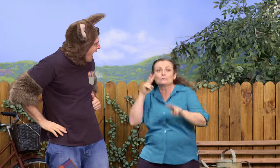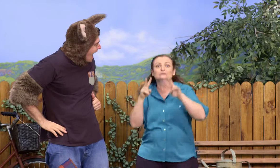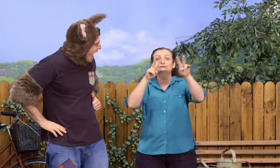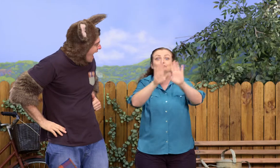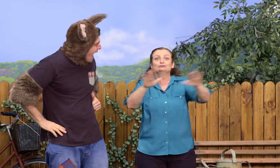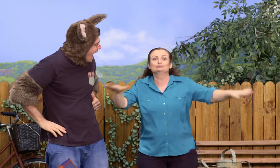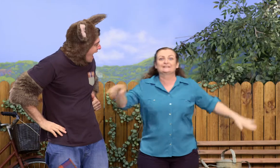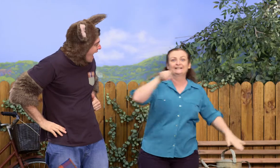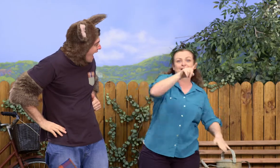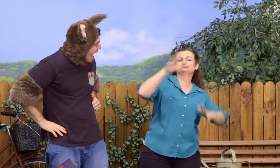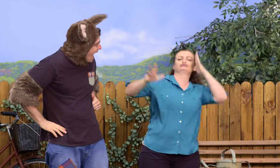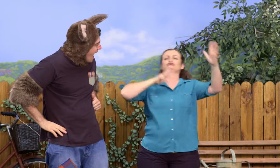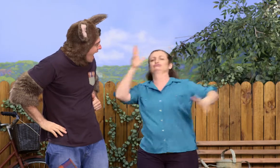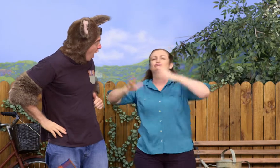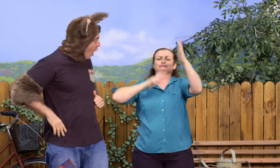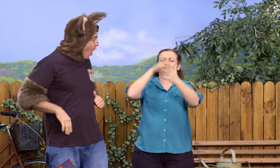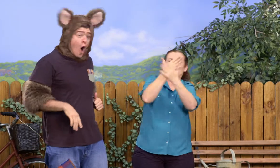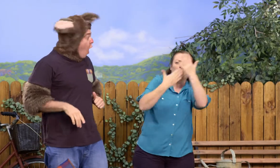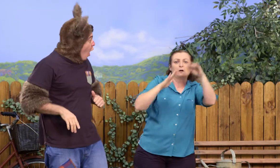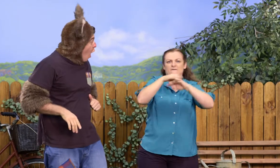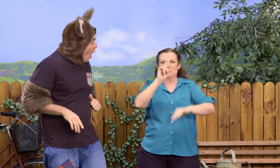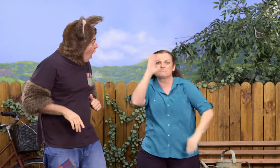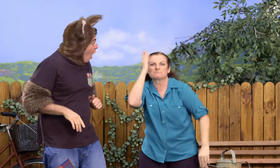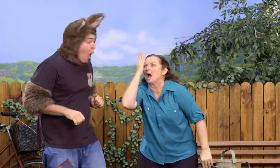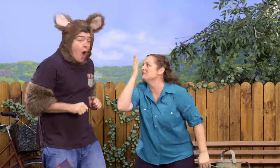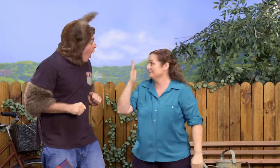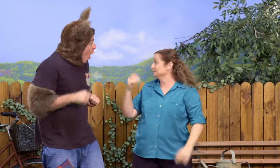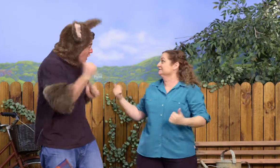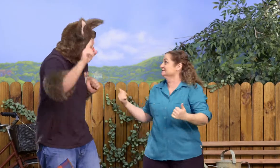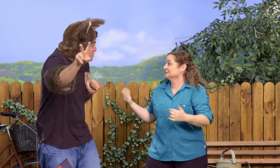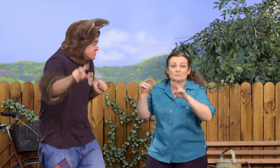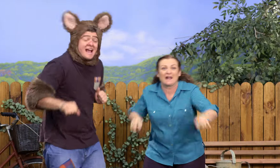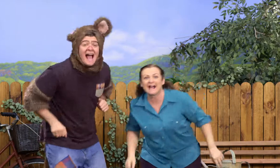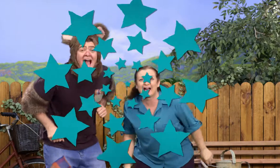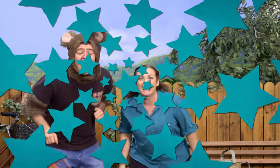Why don't we watch some children telling us some things about mirrors? Yeah, let's watch!